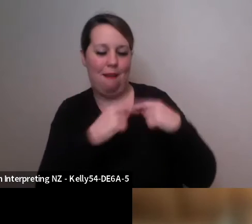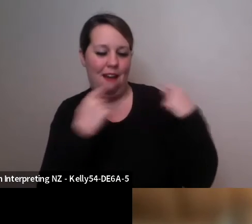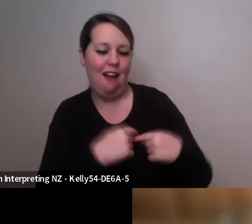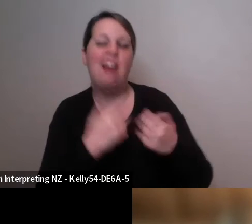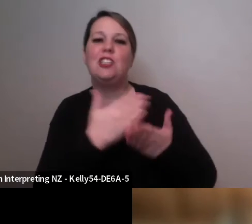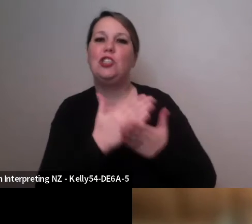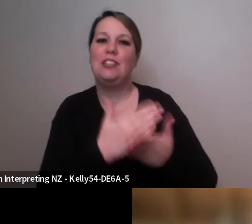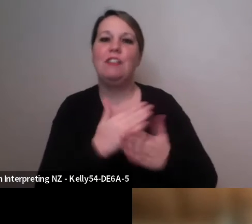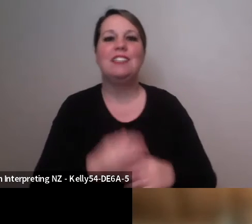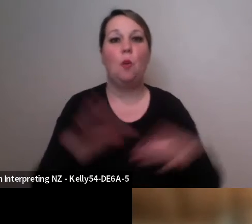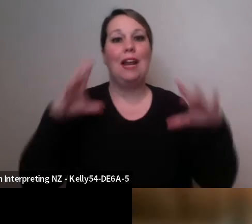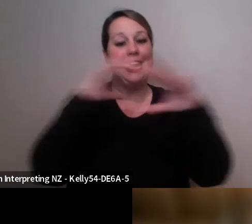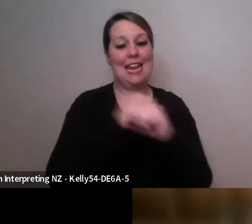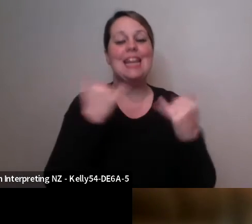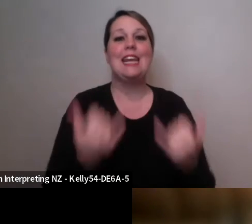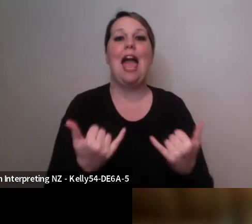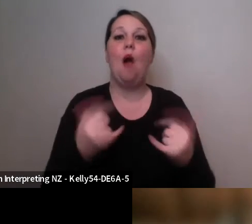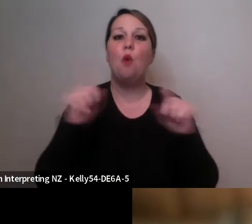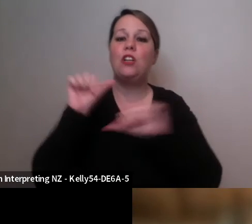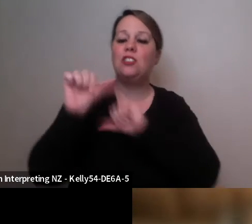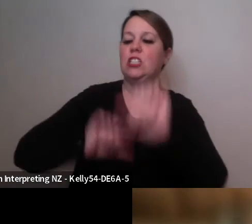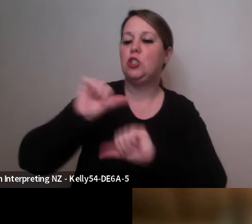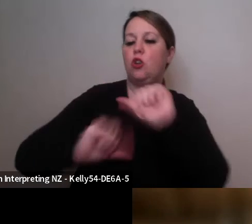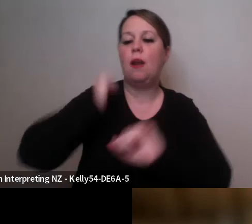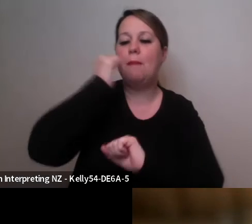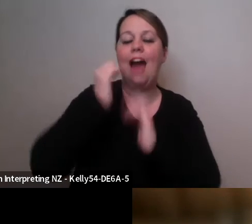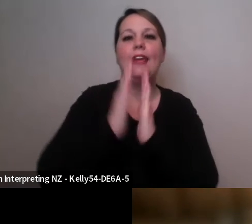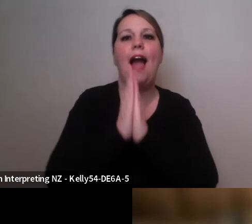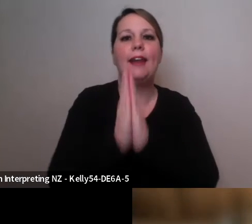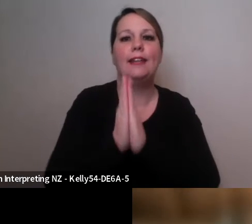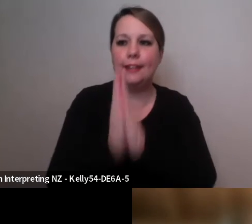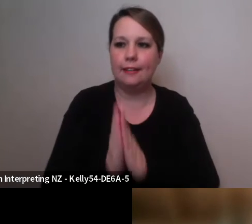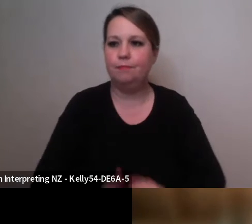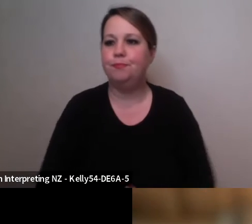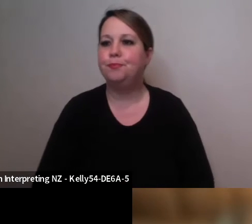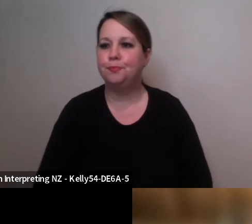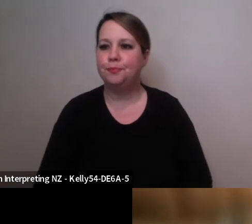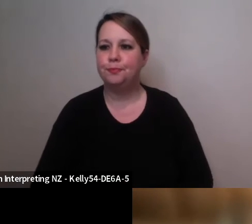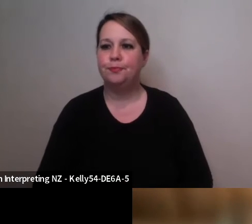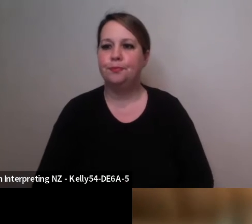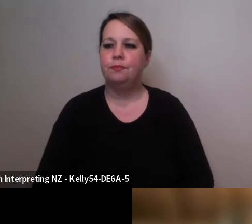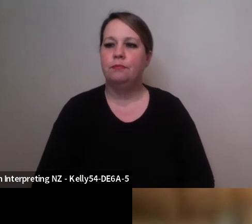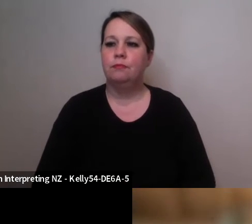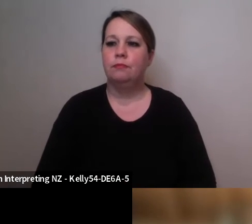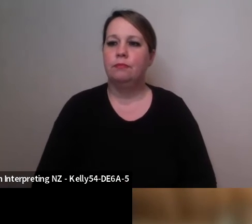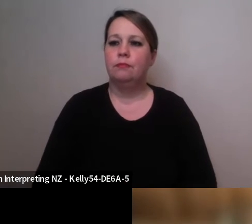I'll close this out with a traditional karakia. I think it's appropriate. Kia whakairia te tapu Kia wātea ai te ara